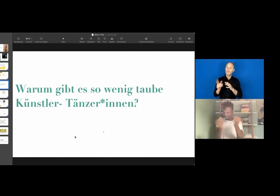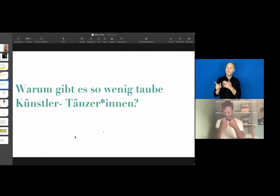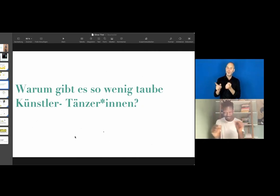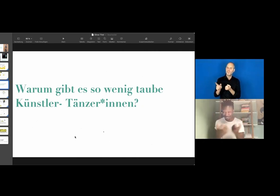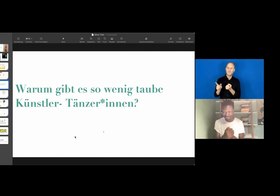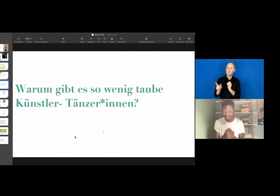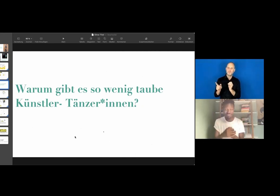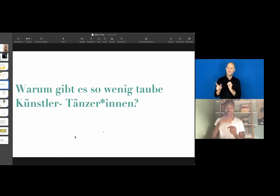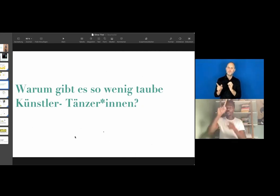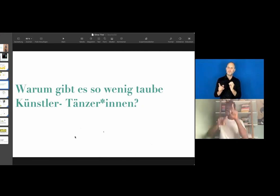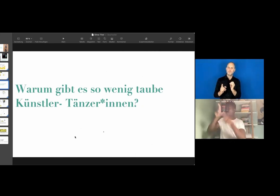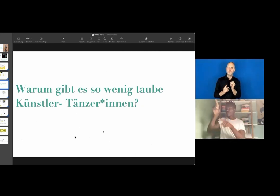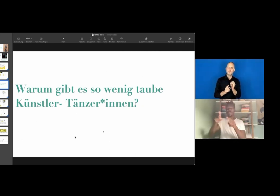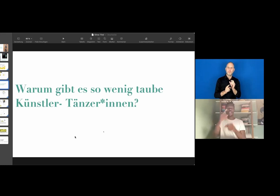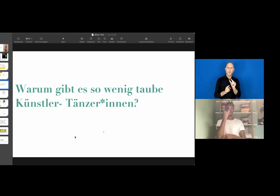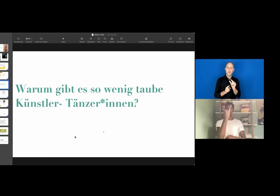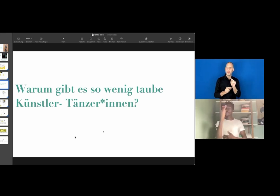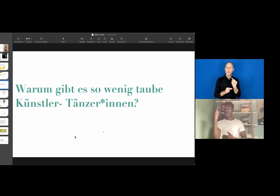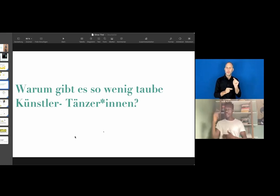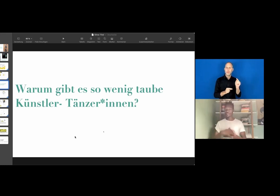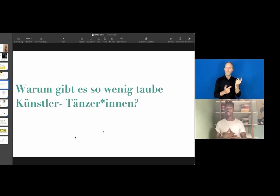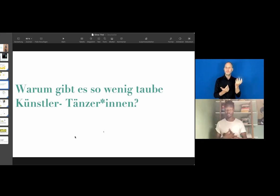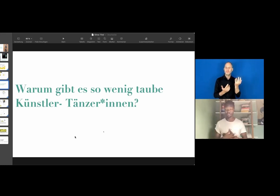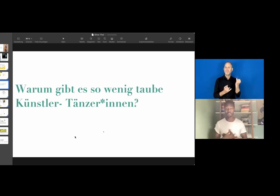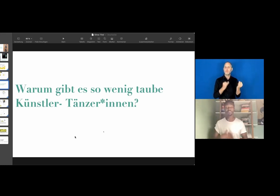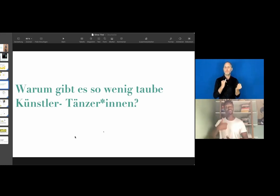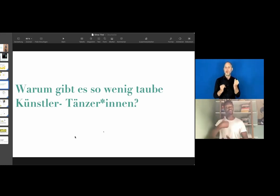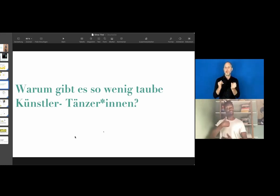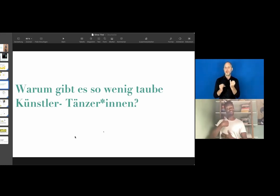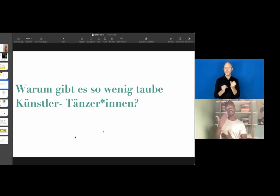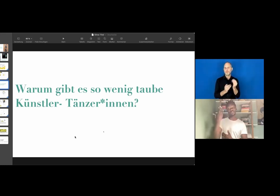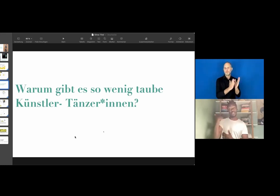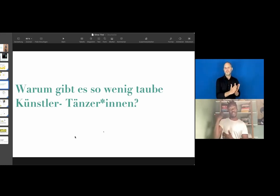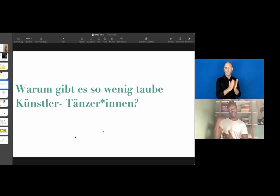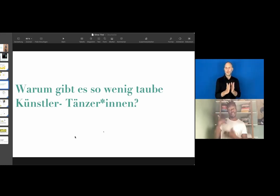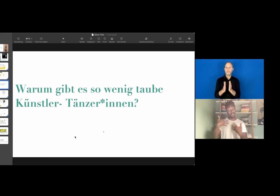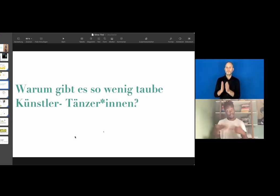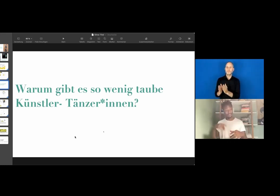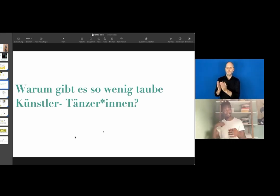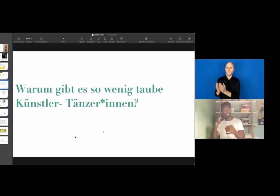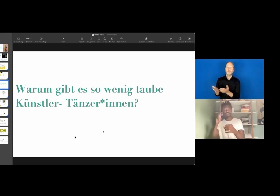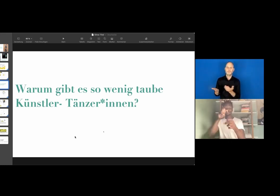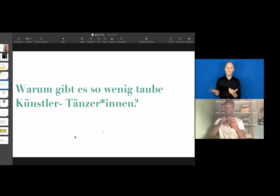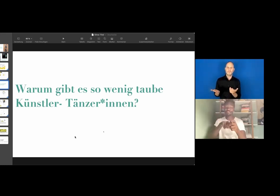Because often enough you hear that Deaf performers just can't work in a setting like this.